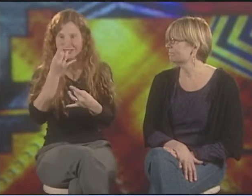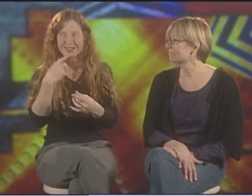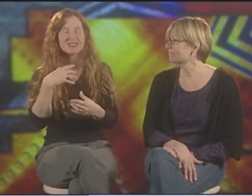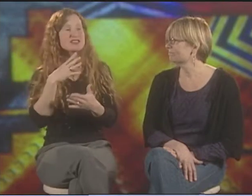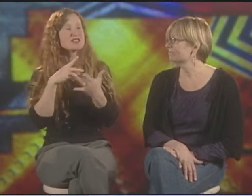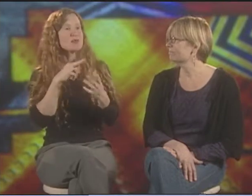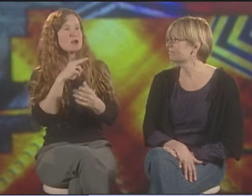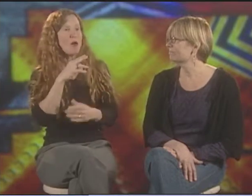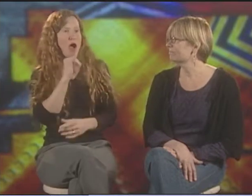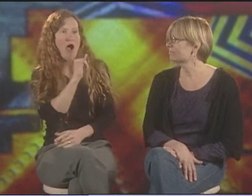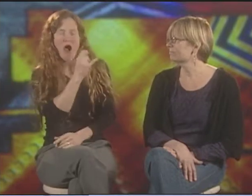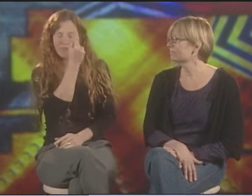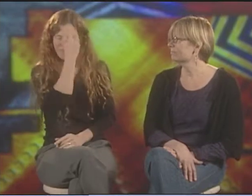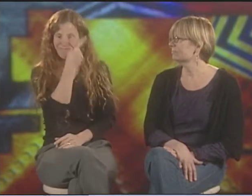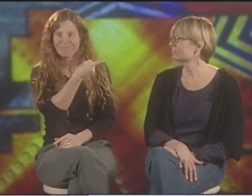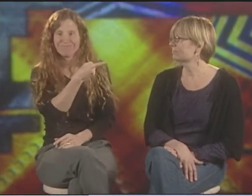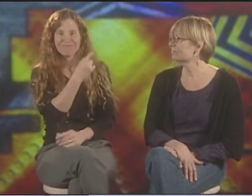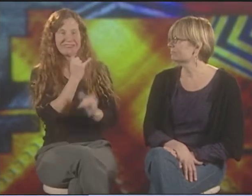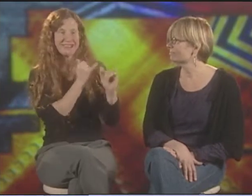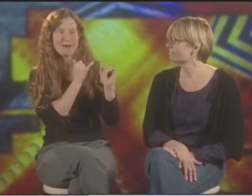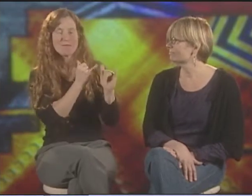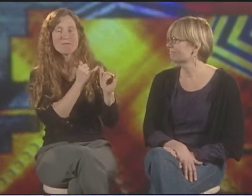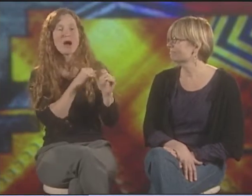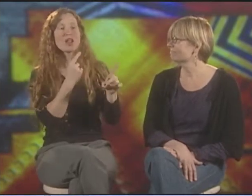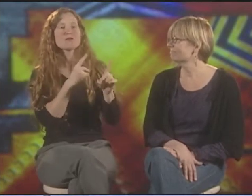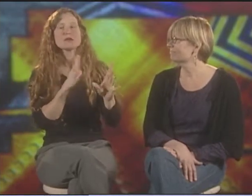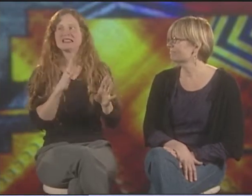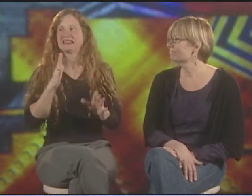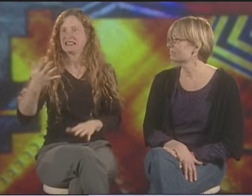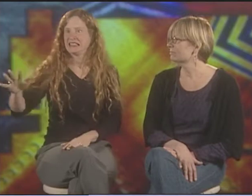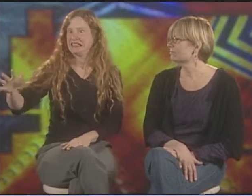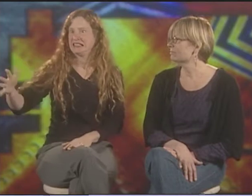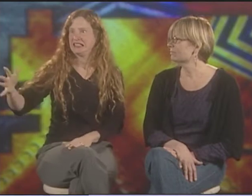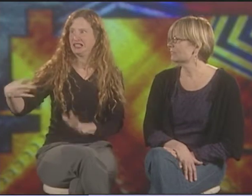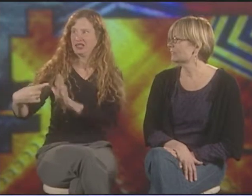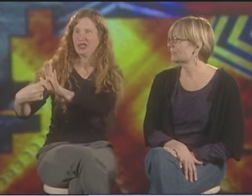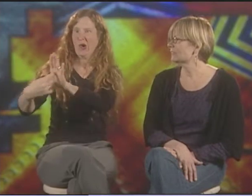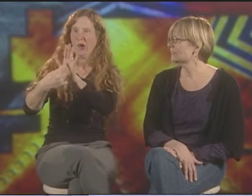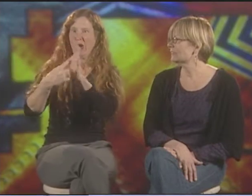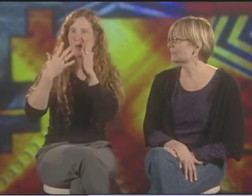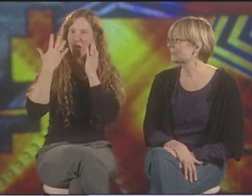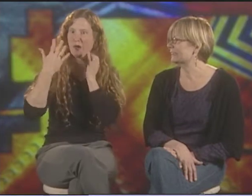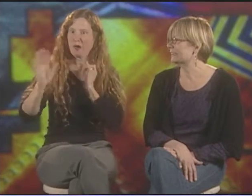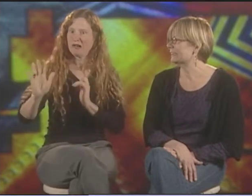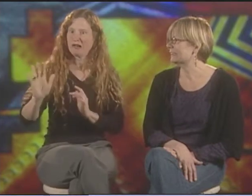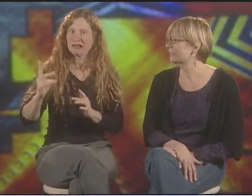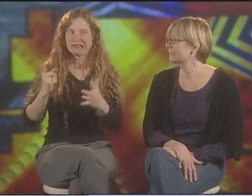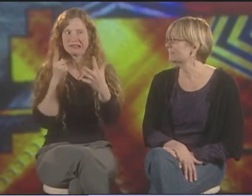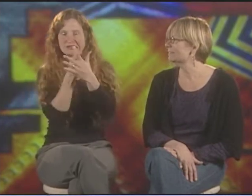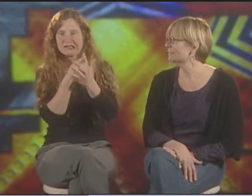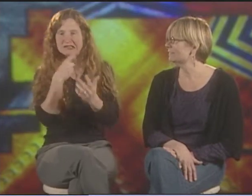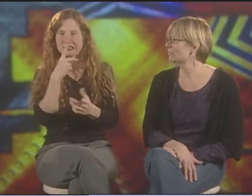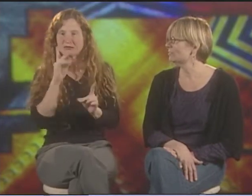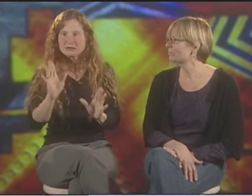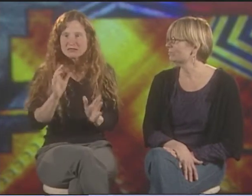AUDIENCES CAME, AND IT'S REALLY INTERESTING. A LOT OF PEOPLE FELT THEY GOT IT, AND OTHER PEOPLE SAID, "WHY ARE YOU SHOWING THIS WORK?